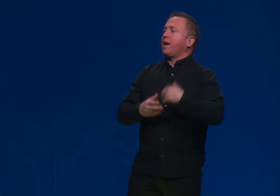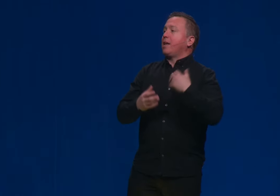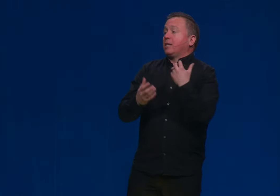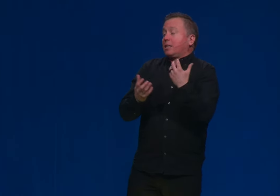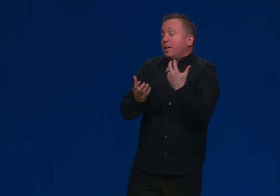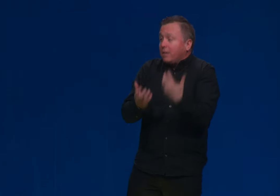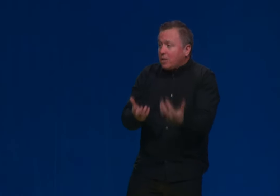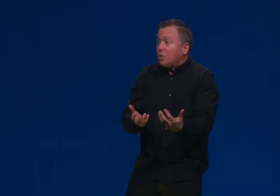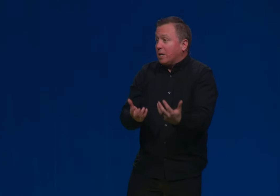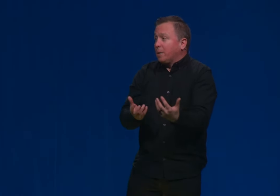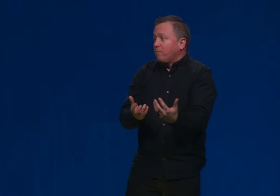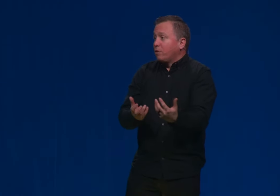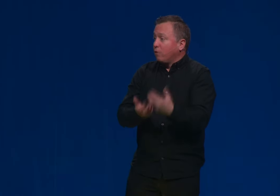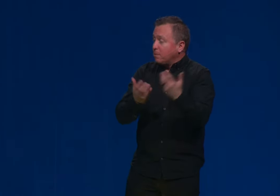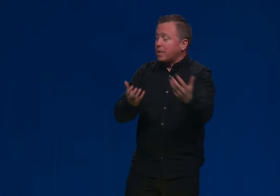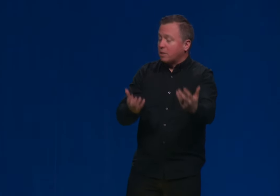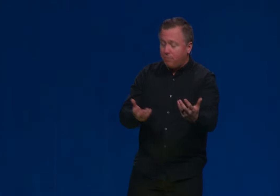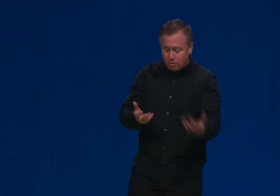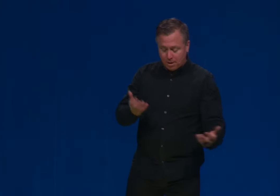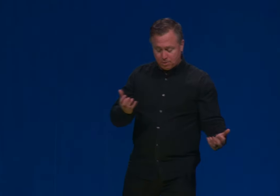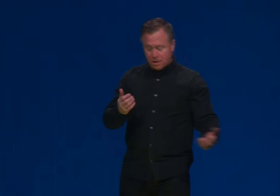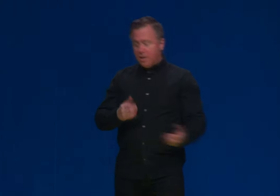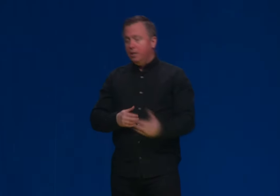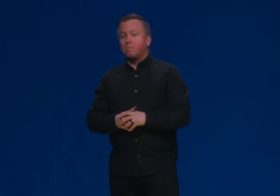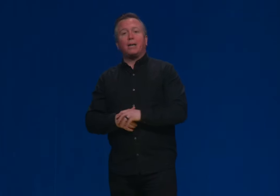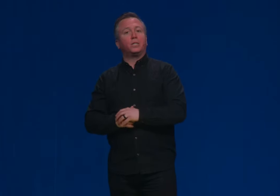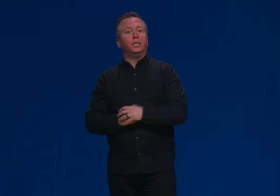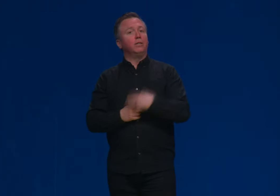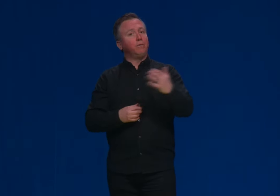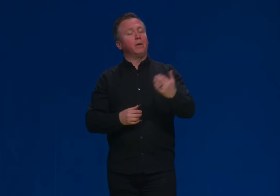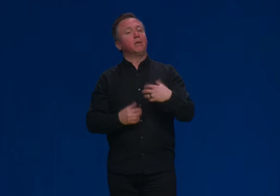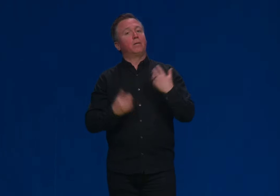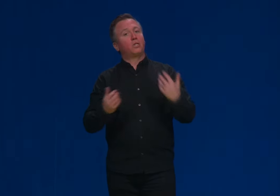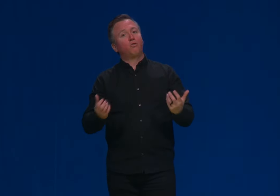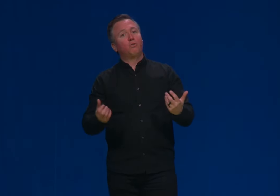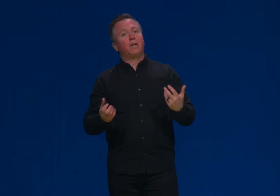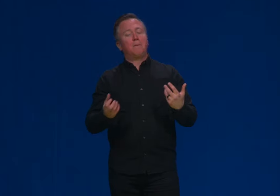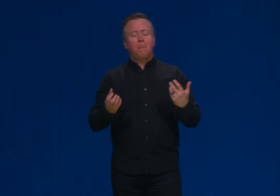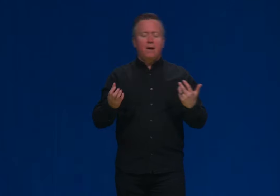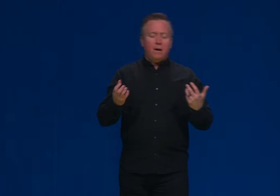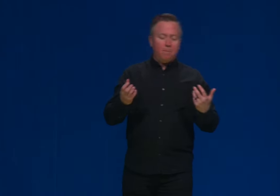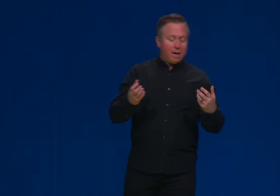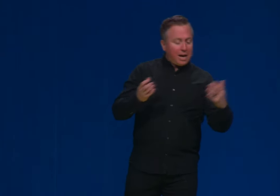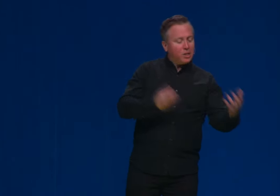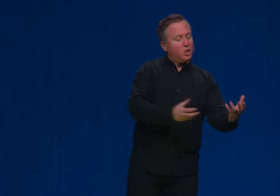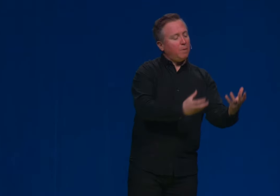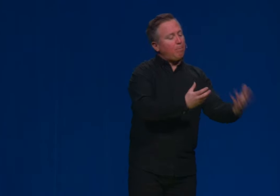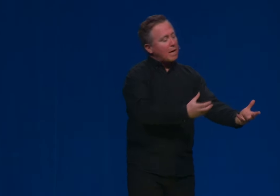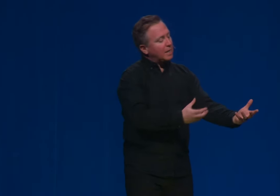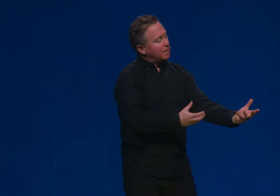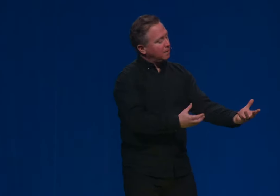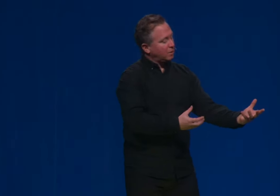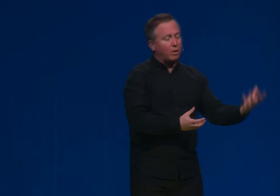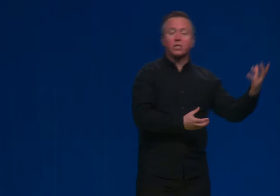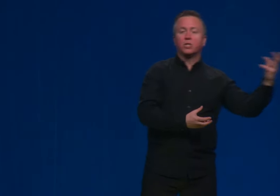Is kind of interesting. You've heard me say this a few times this past year if you've been here, but it's true that ancient pagan creation